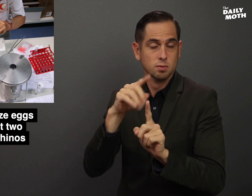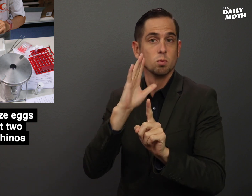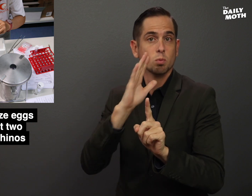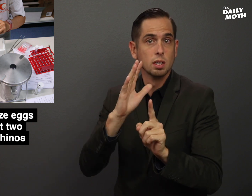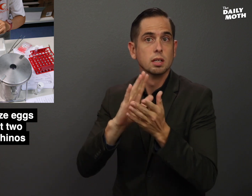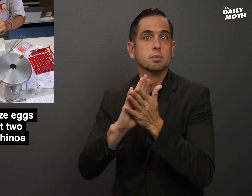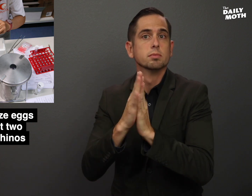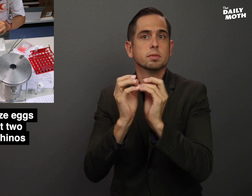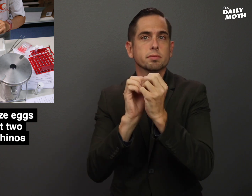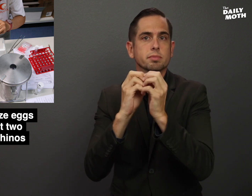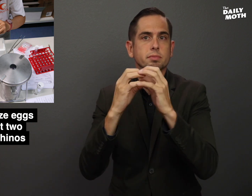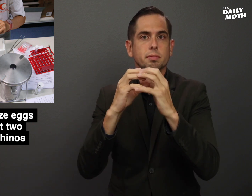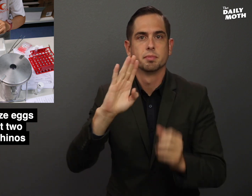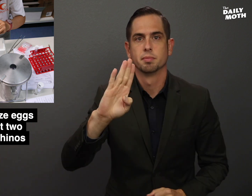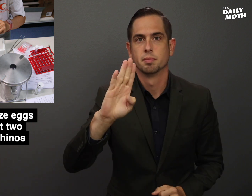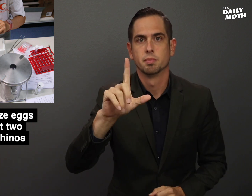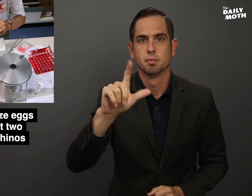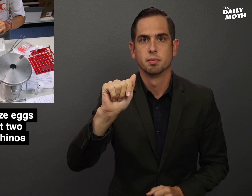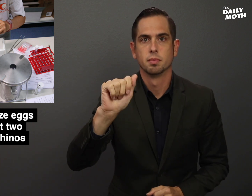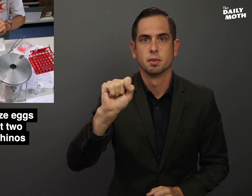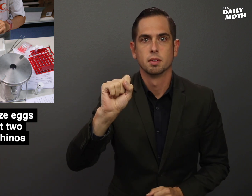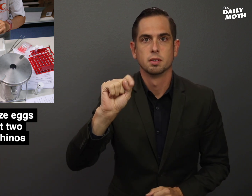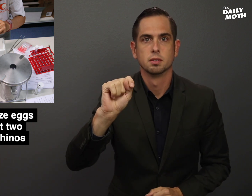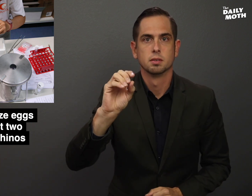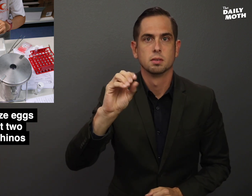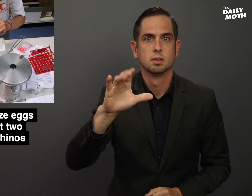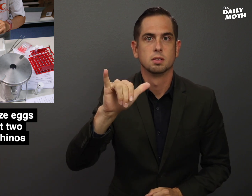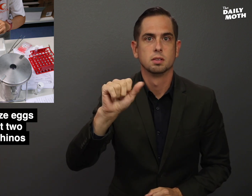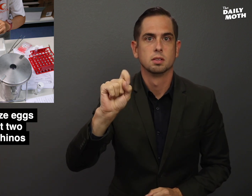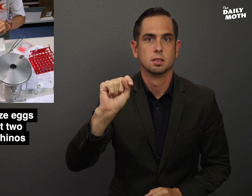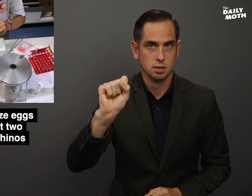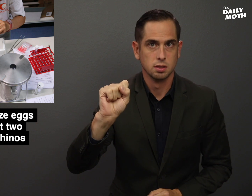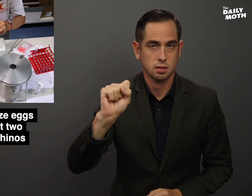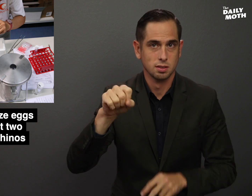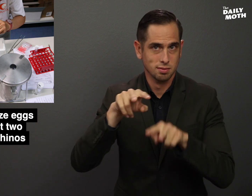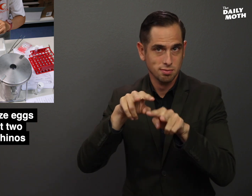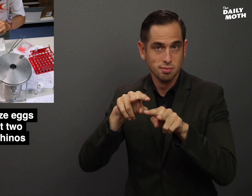turn into blastocysts.